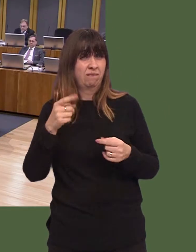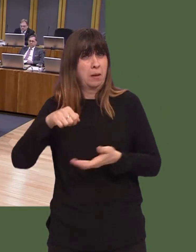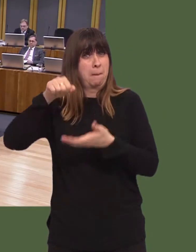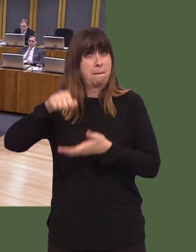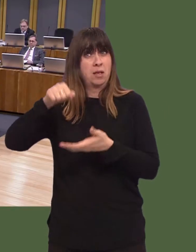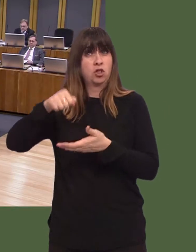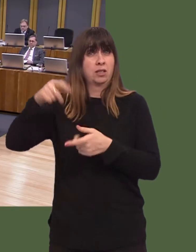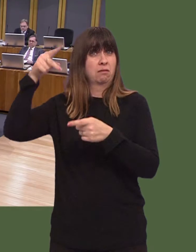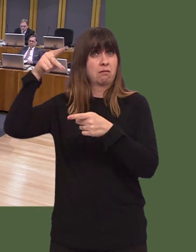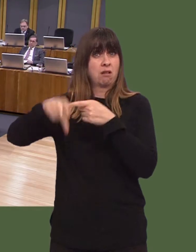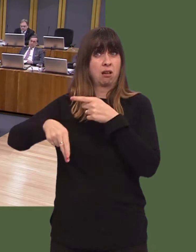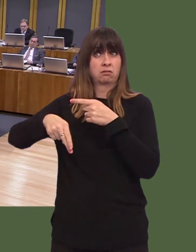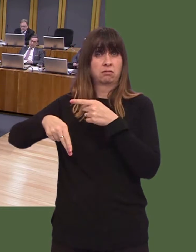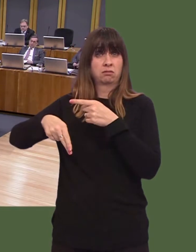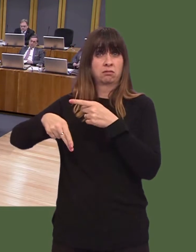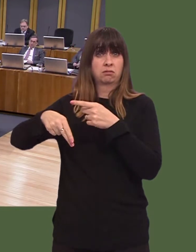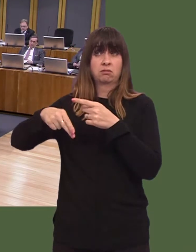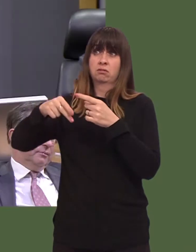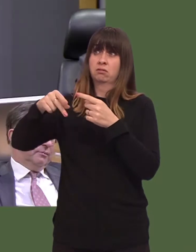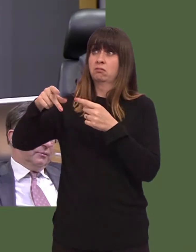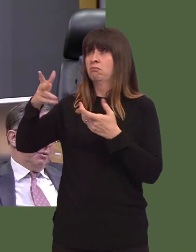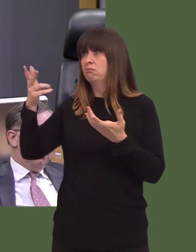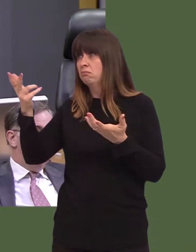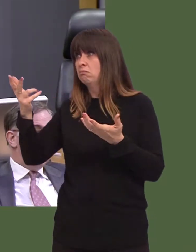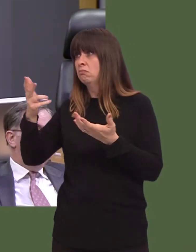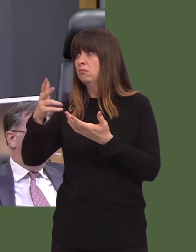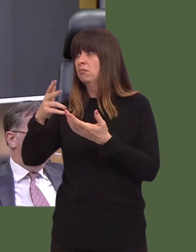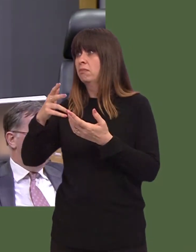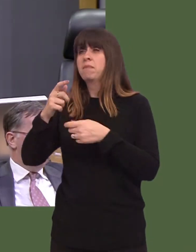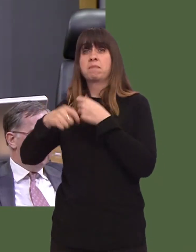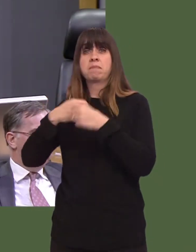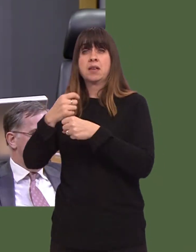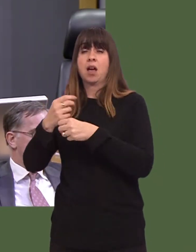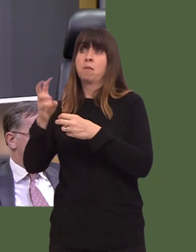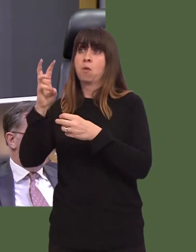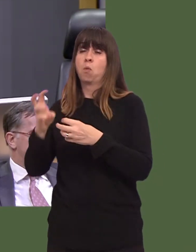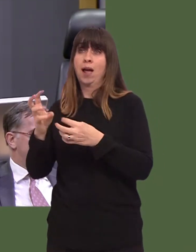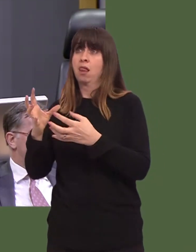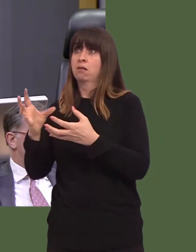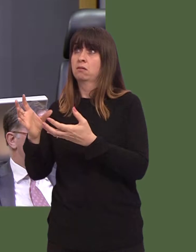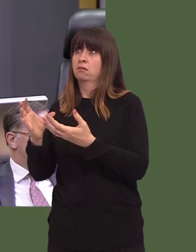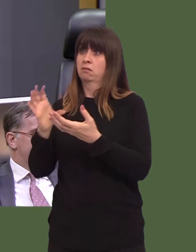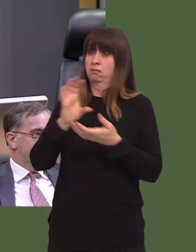by a UK department that would be subsequently devolved to Wales could possibly be compensated